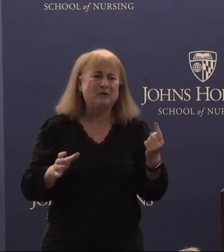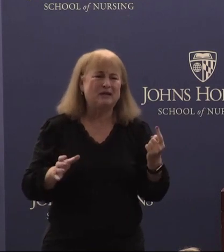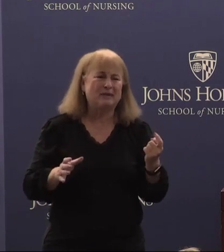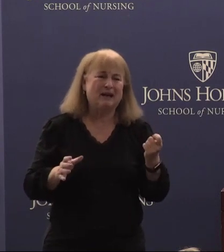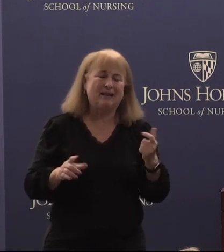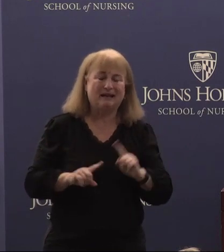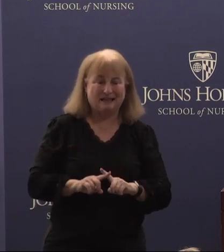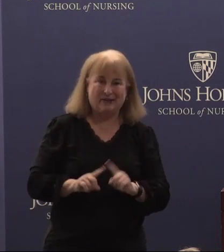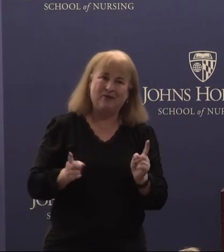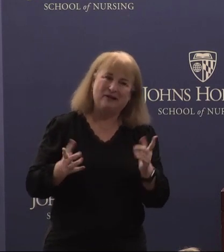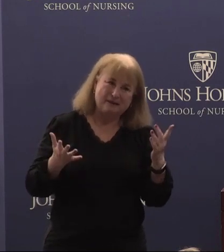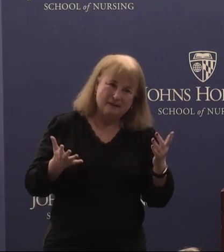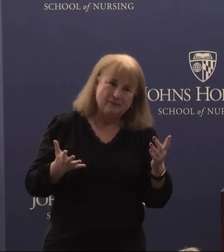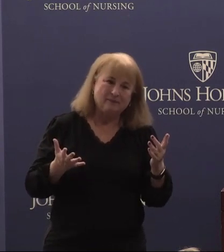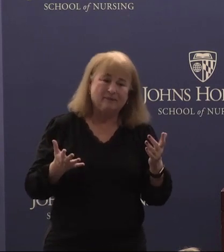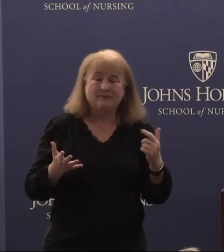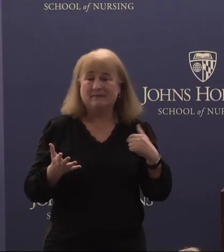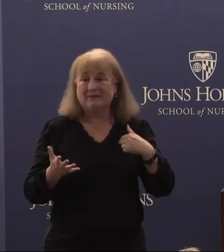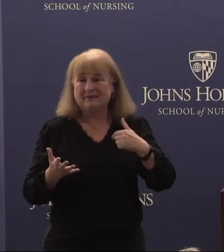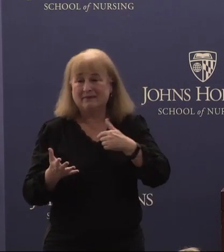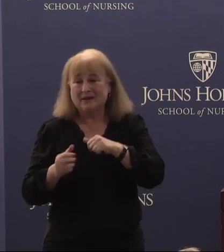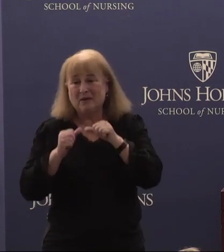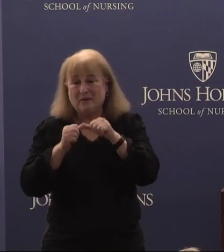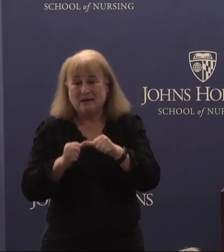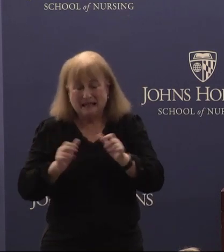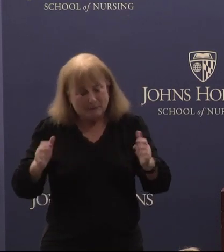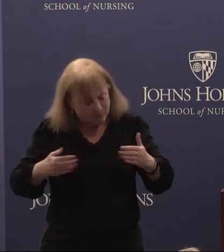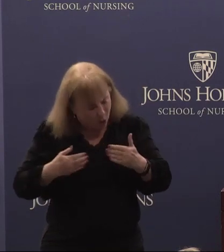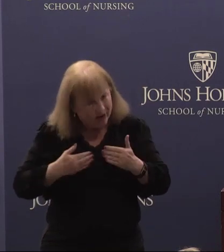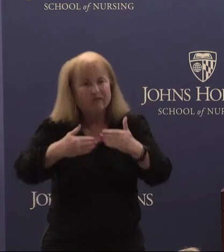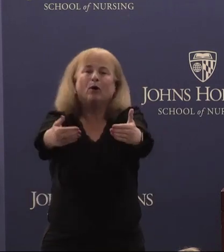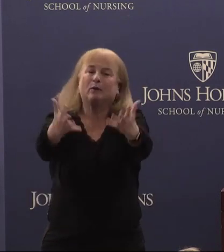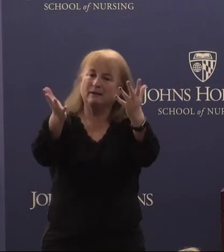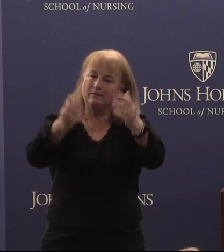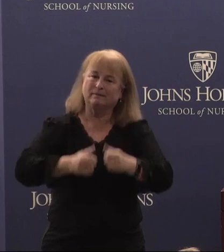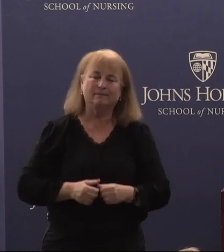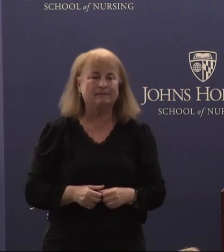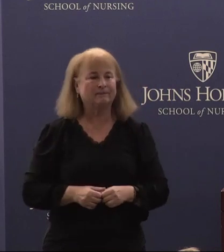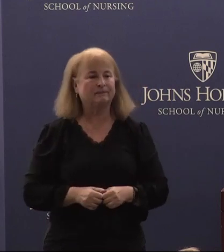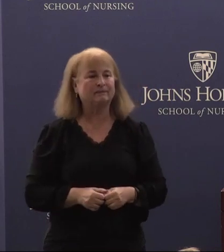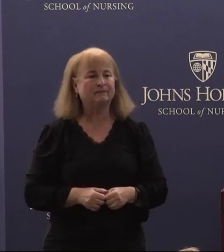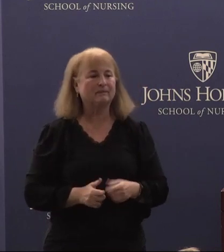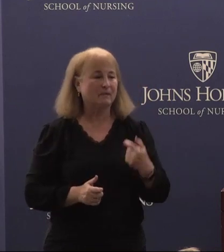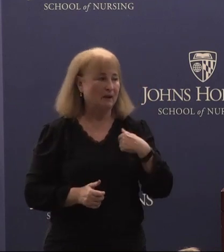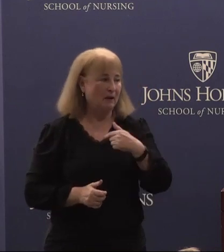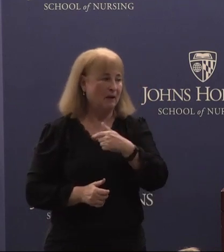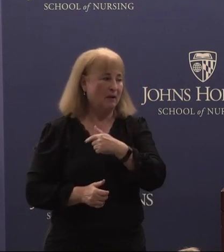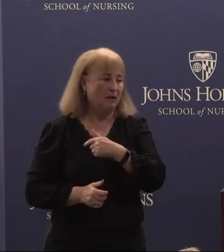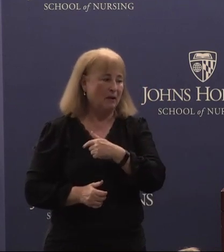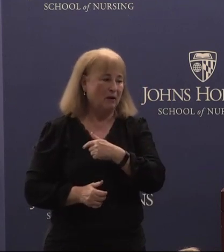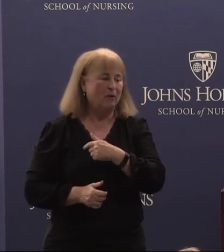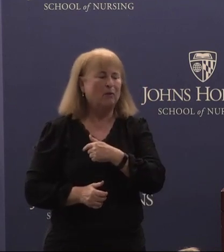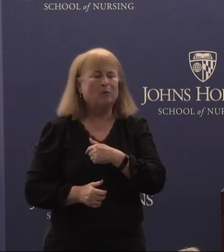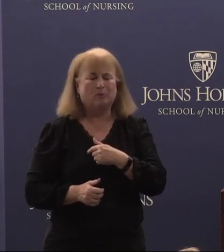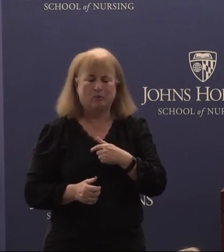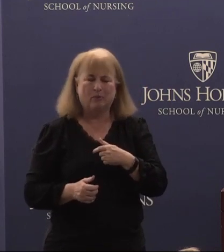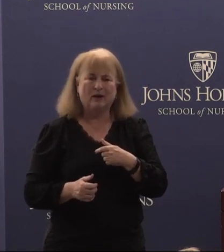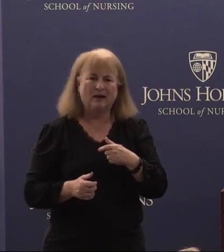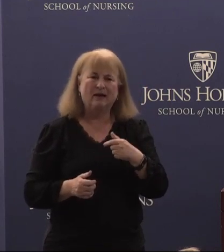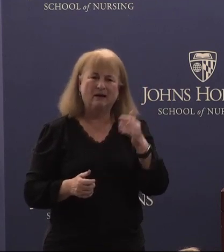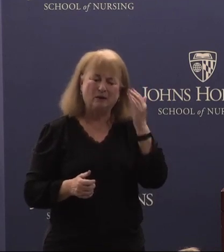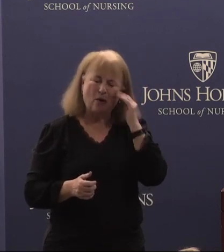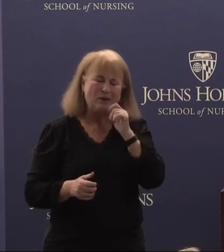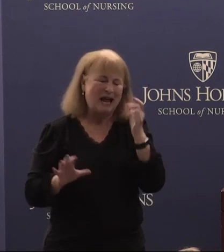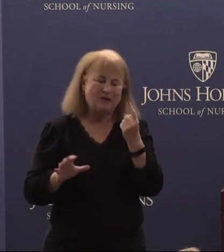different. So we keep pressing forward. We are in full recognition that we're not doing this alone,